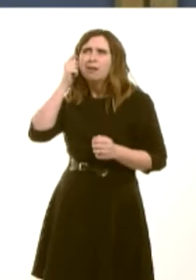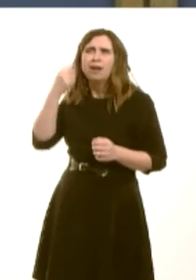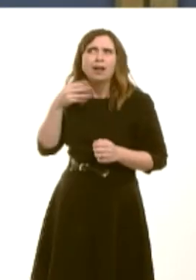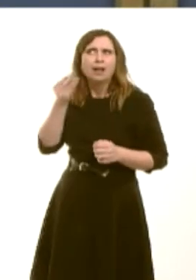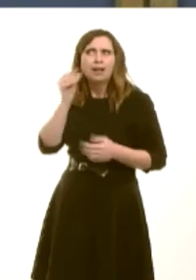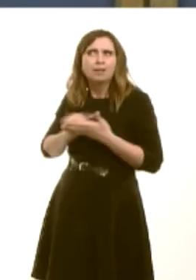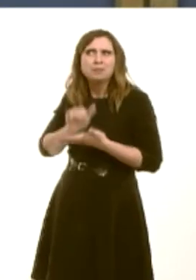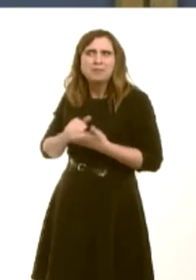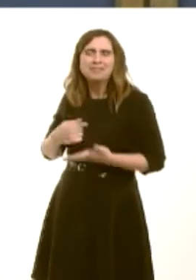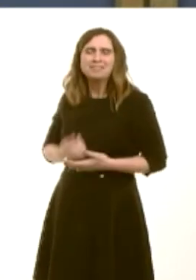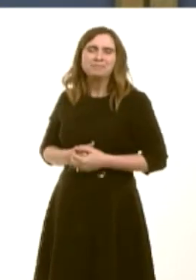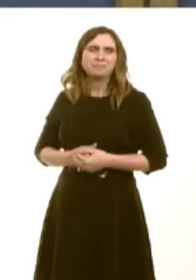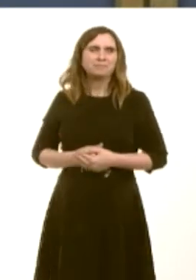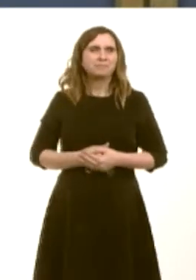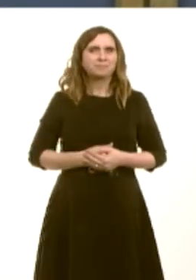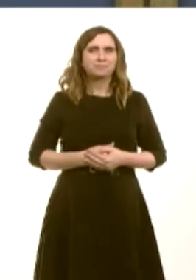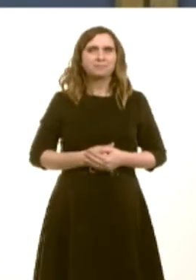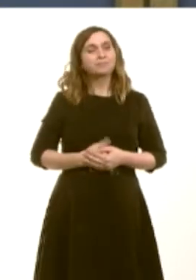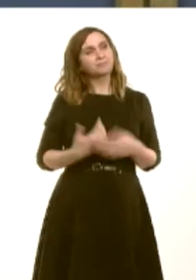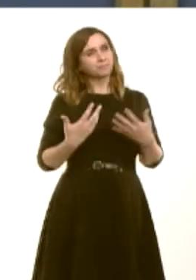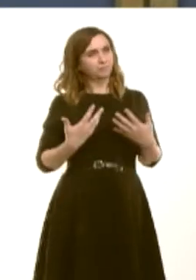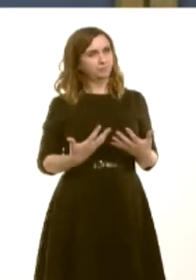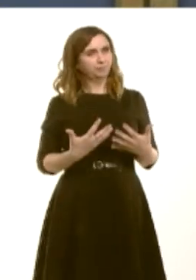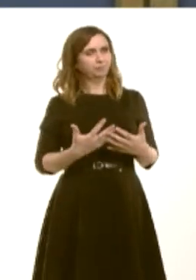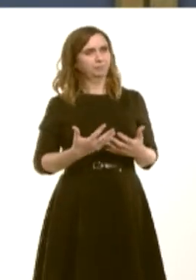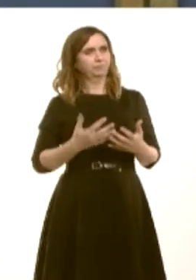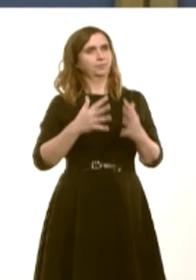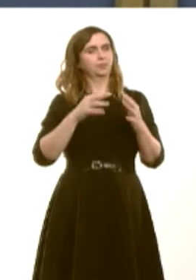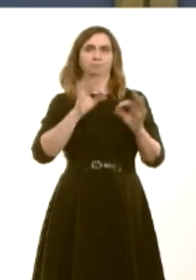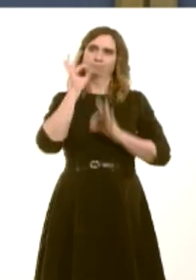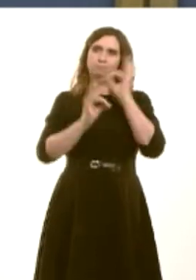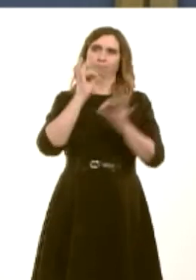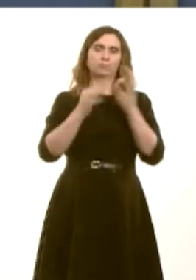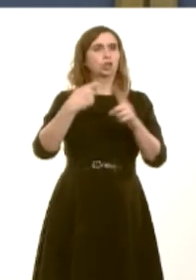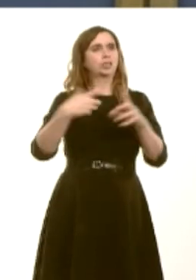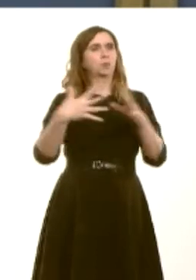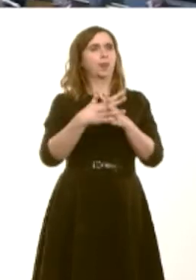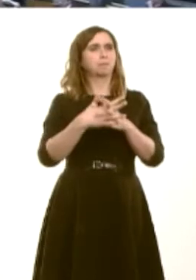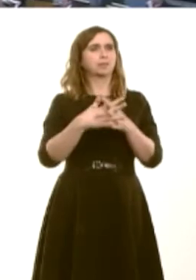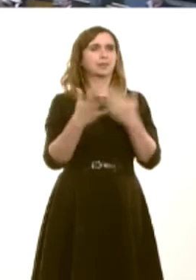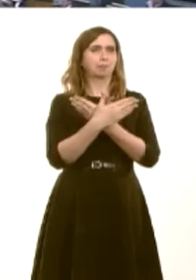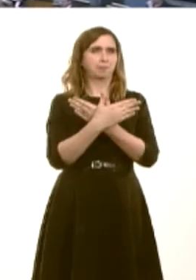the party leaders to question the First Minister. First is the leader of the Welsh Liberal Democrats, Kirsty Williams. Kirsty Williams: Thank you, Presiding Officer.